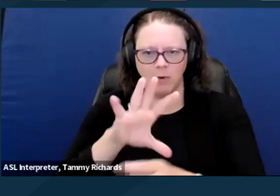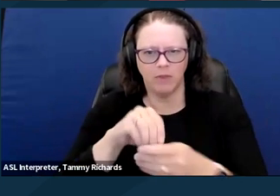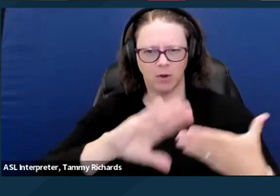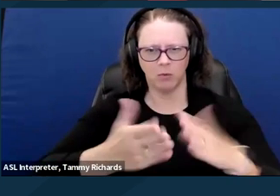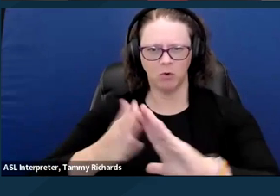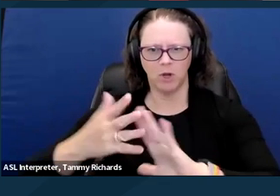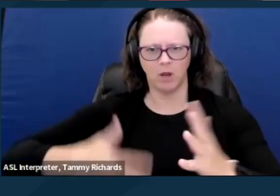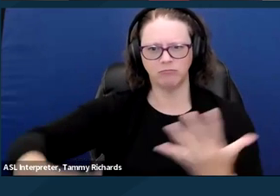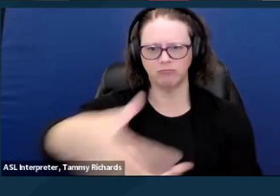Next slide please.